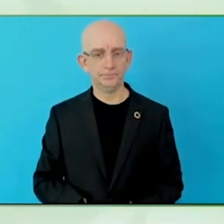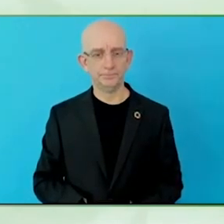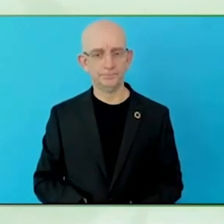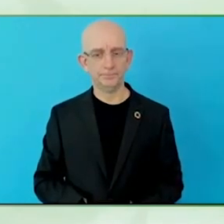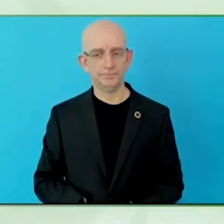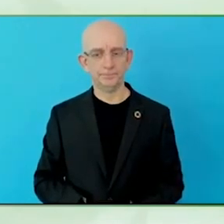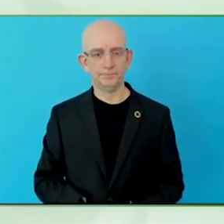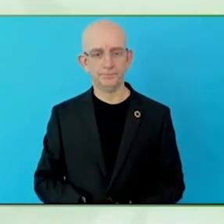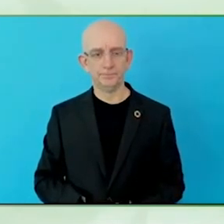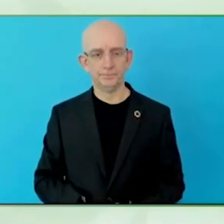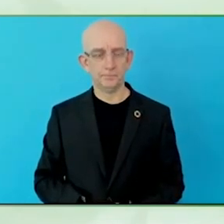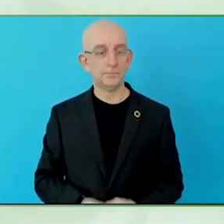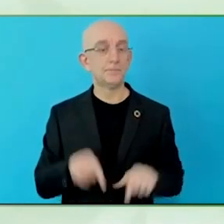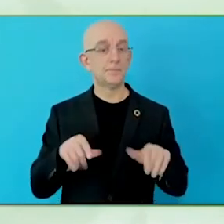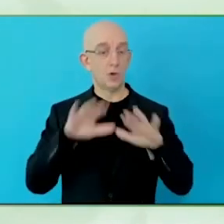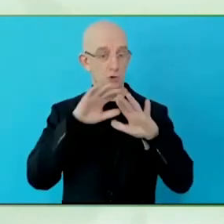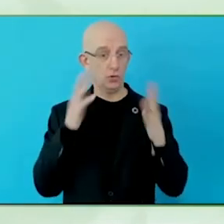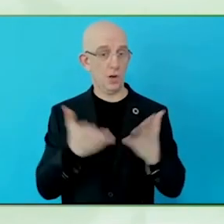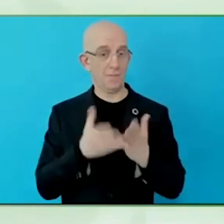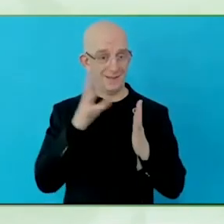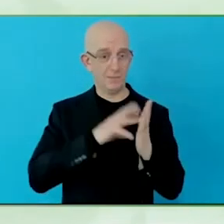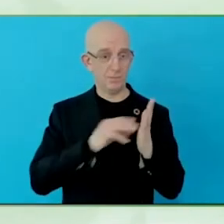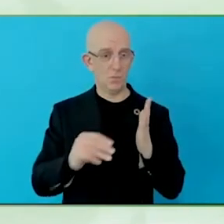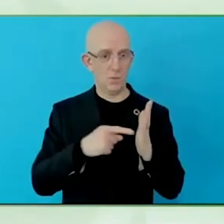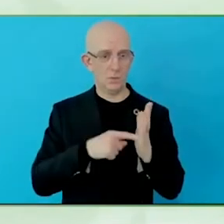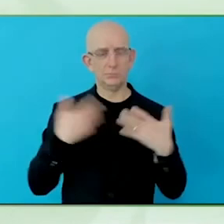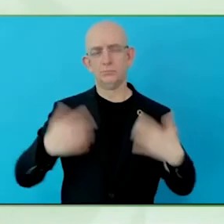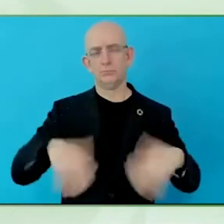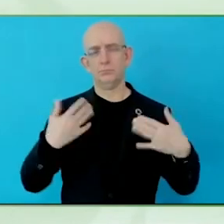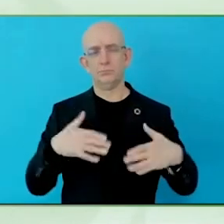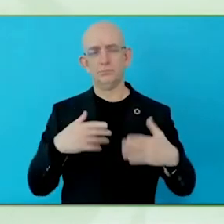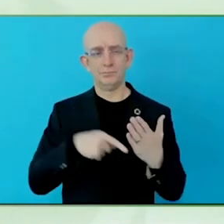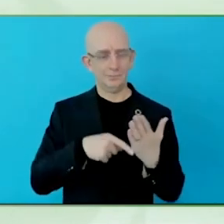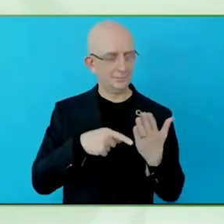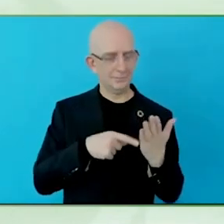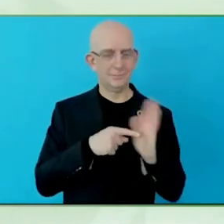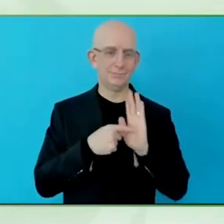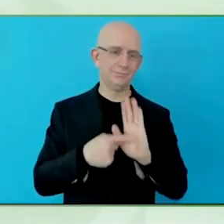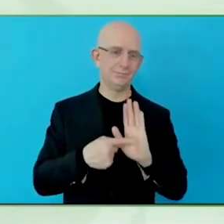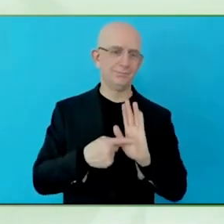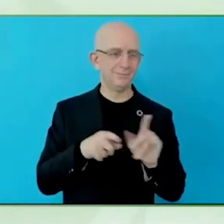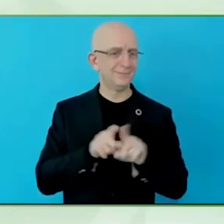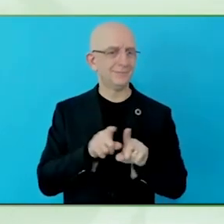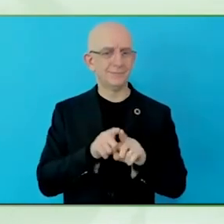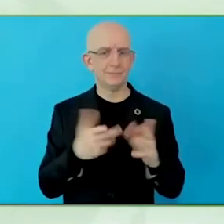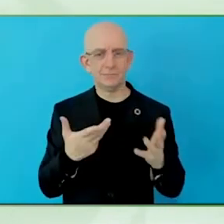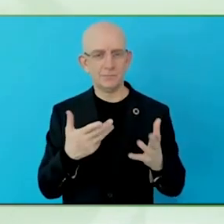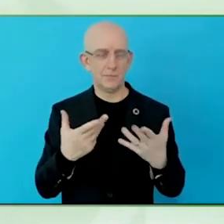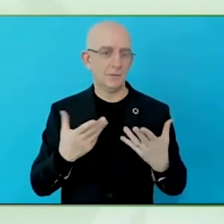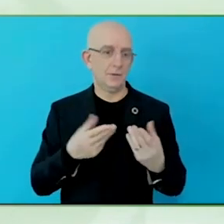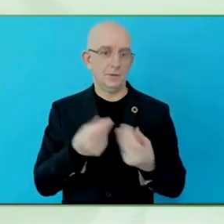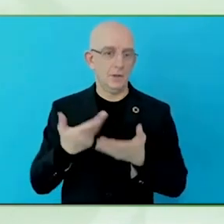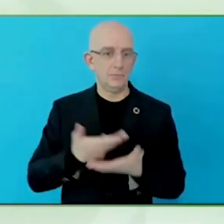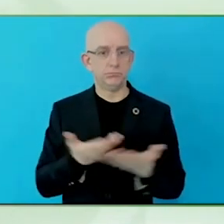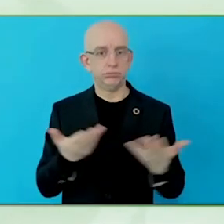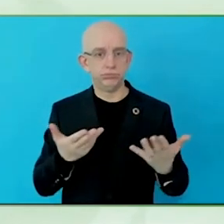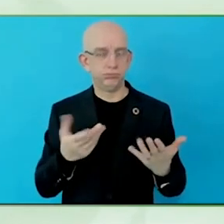one breath, it is a document to read in different moments, start to